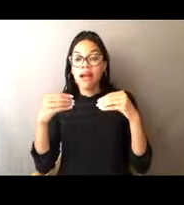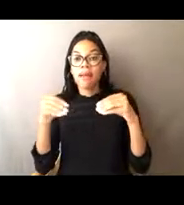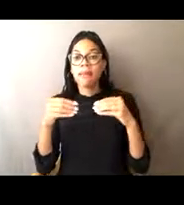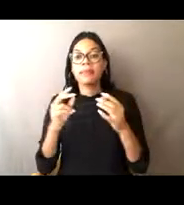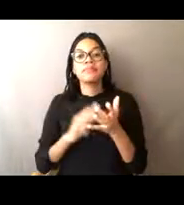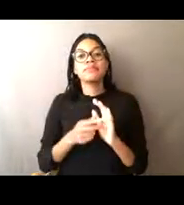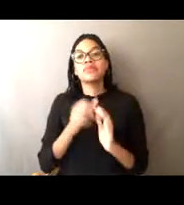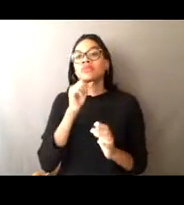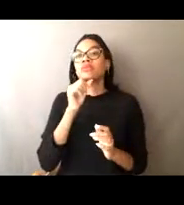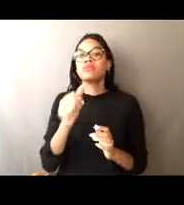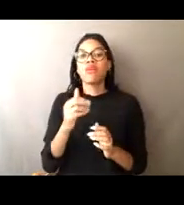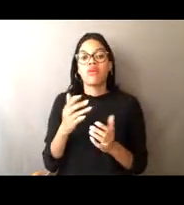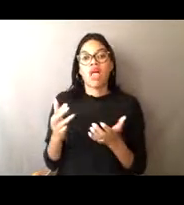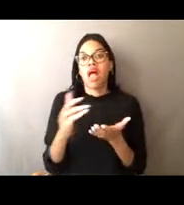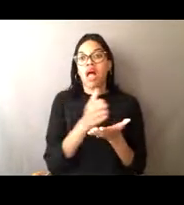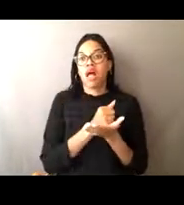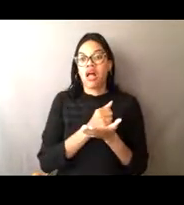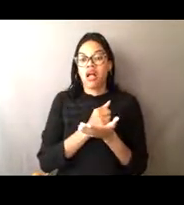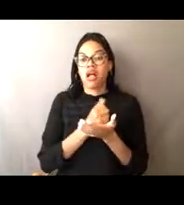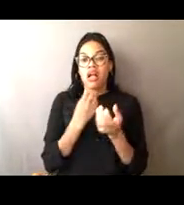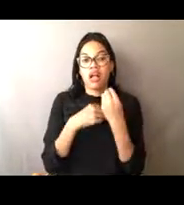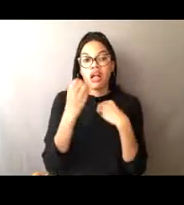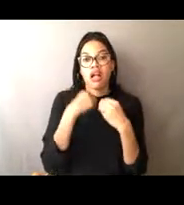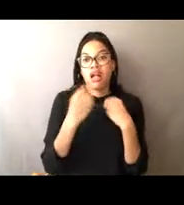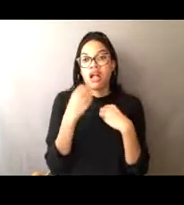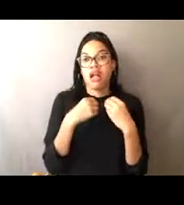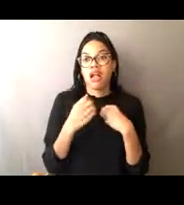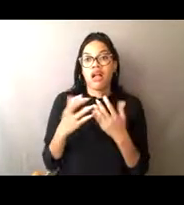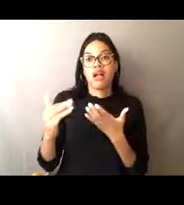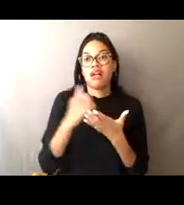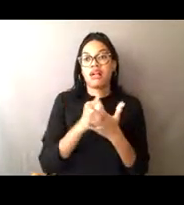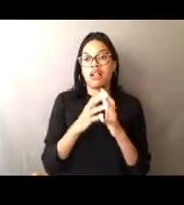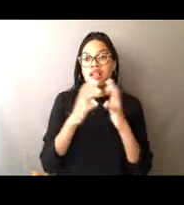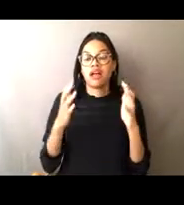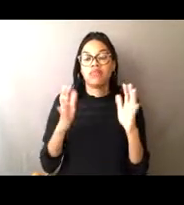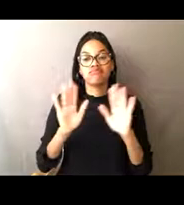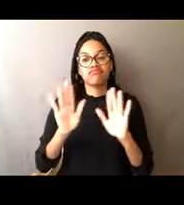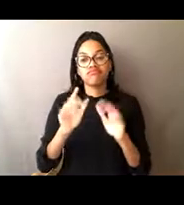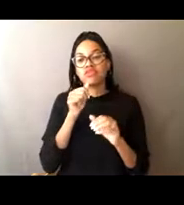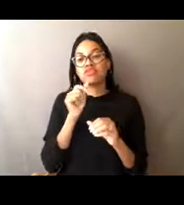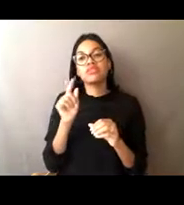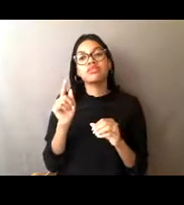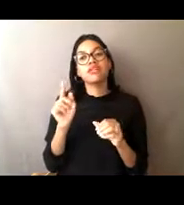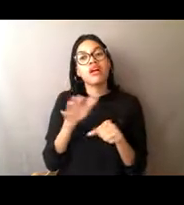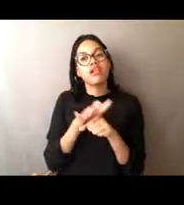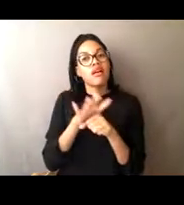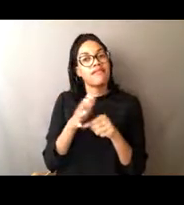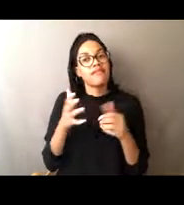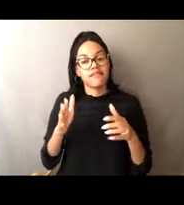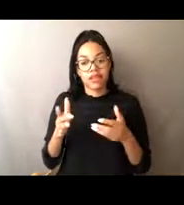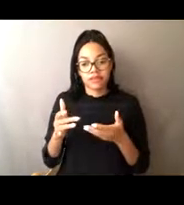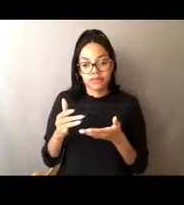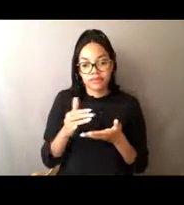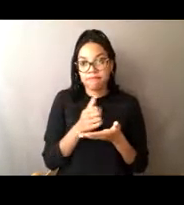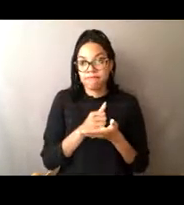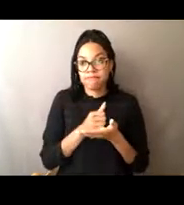no, don't take more than you can eat. Jasper says that it means keeping the environment in balance, that's a good answer,